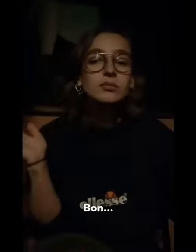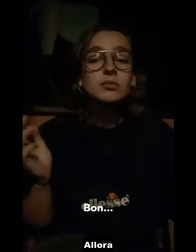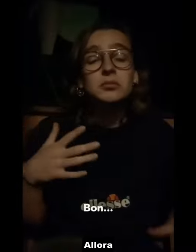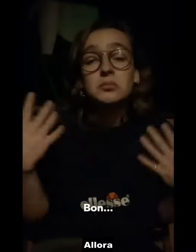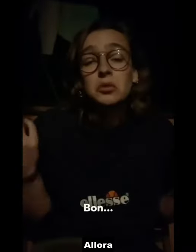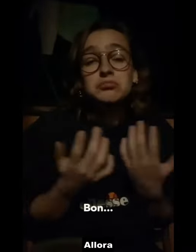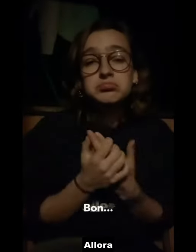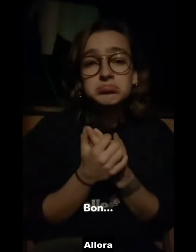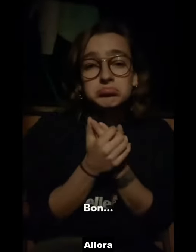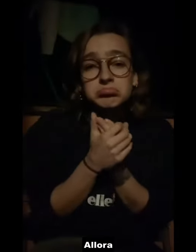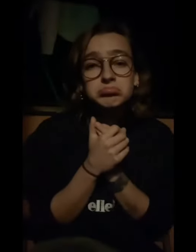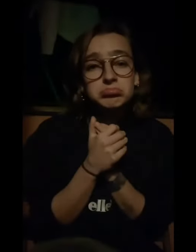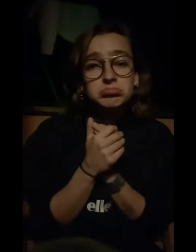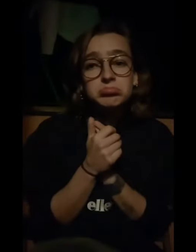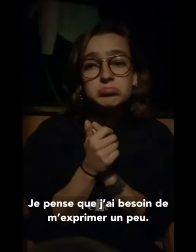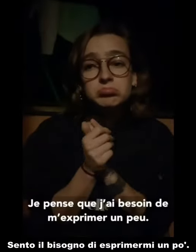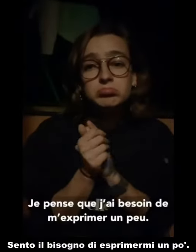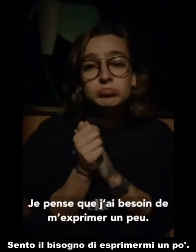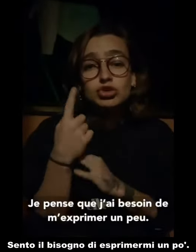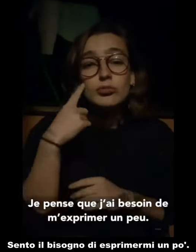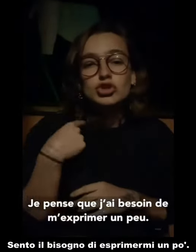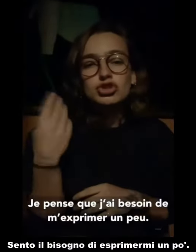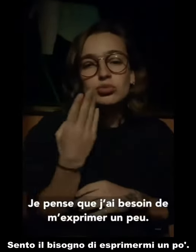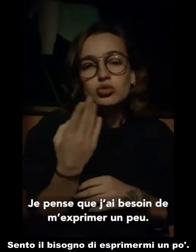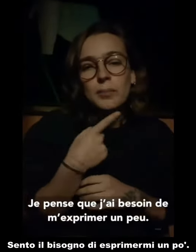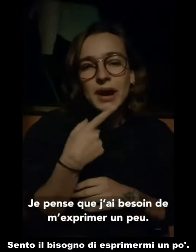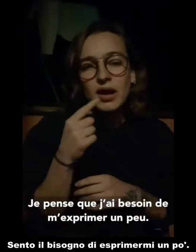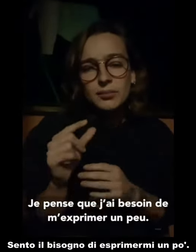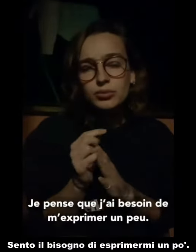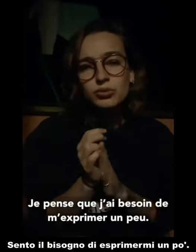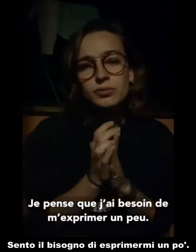So I need to say something